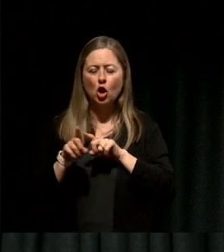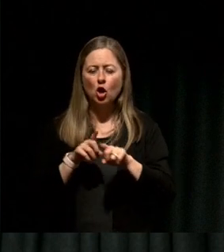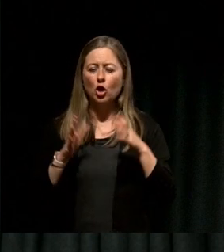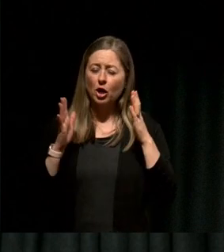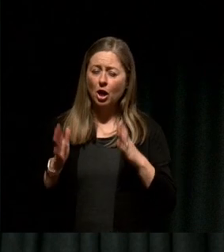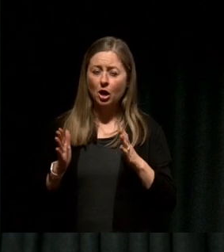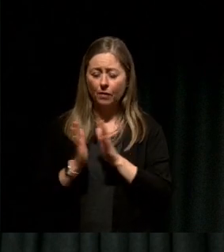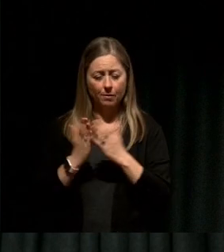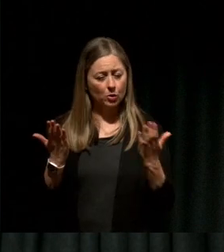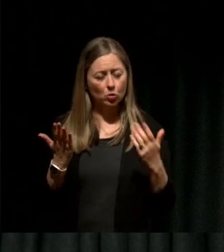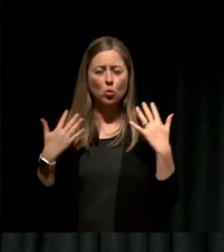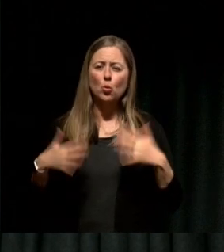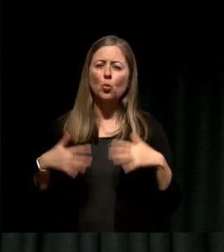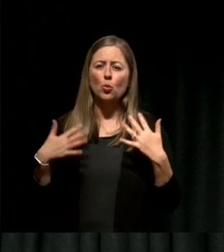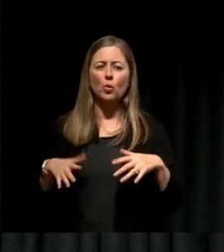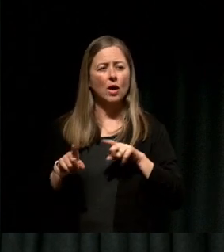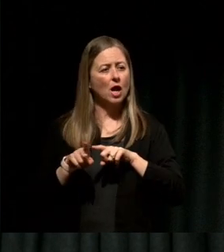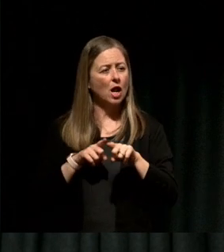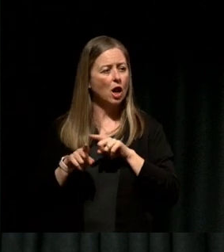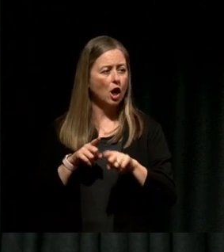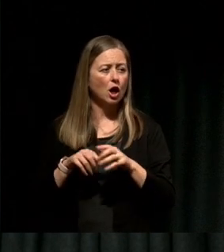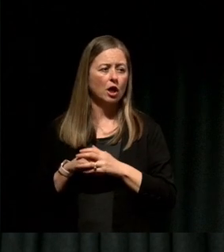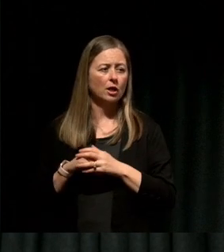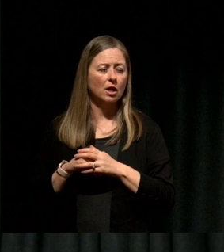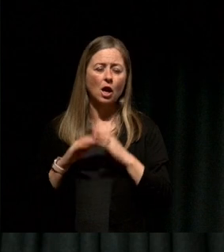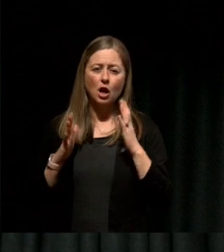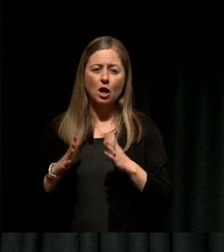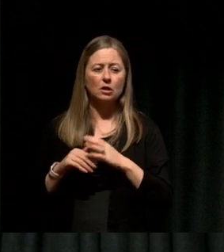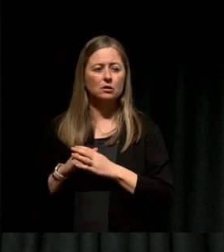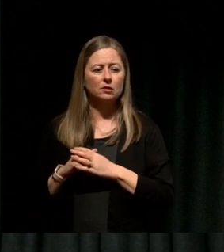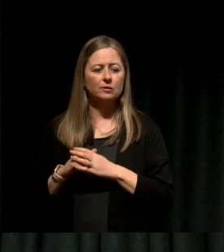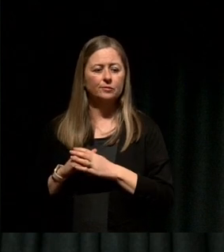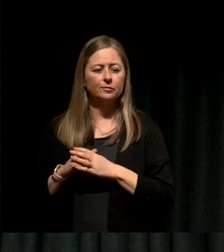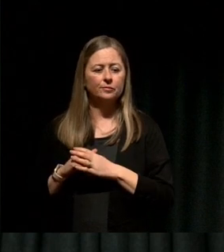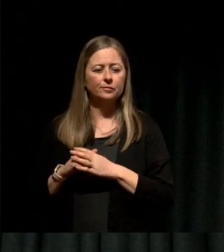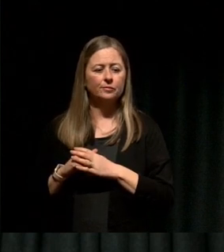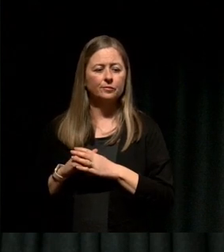I learned many things which are the basis of this talk today, but I learned about being